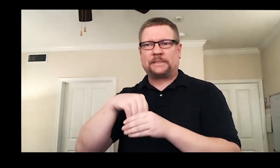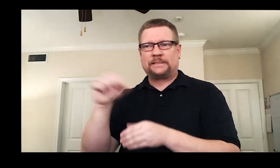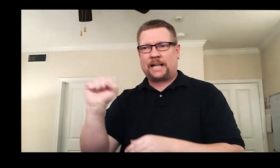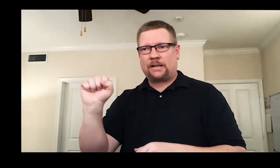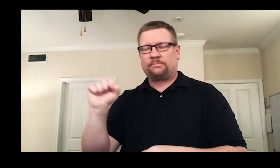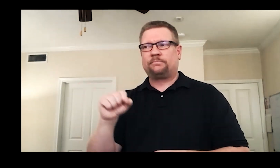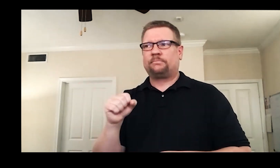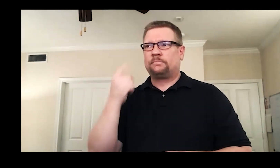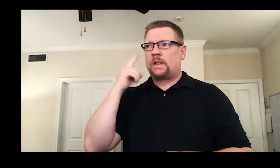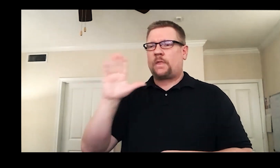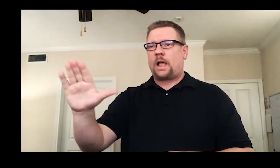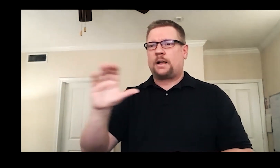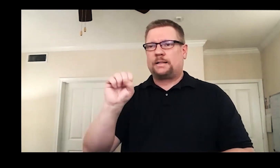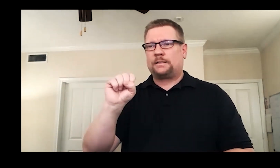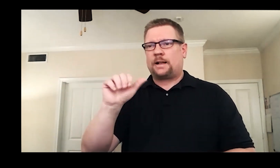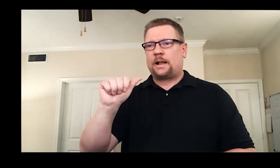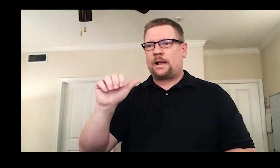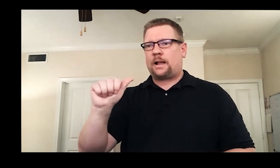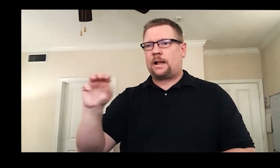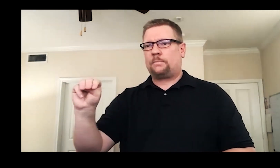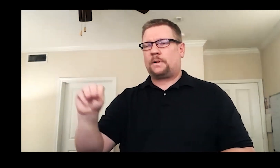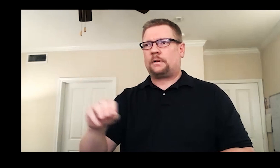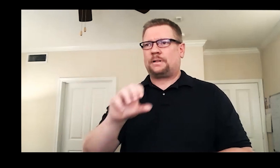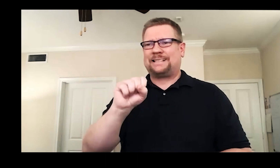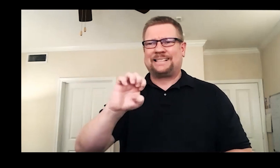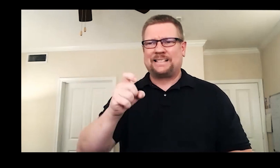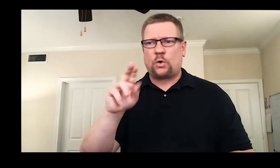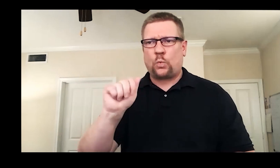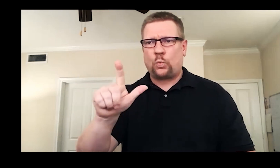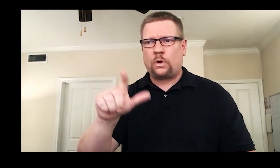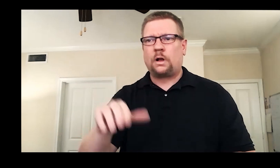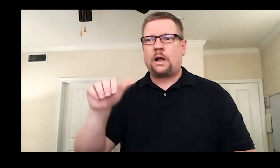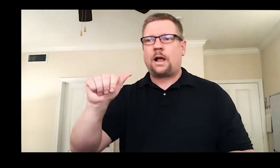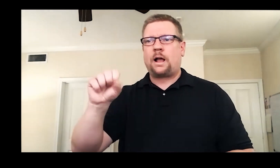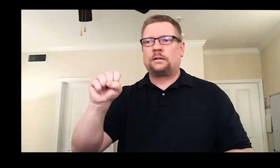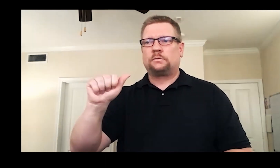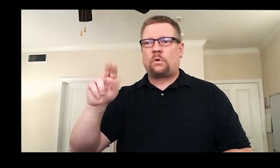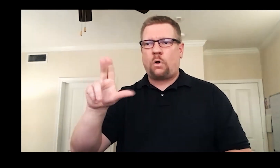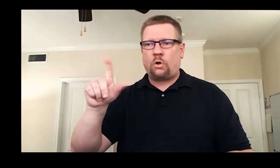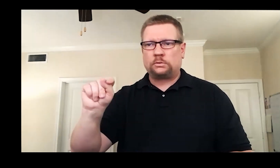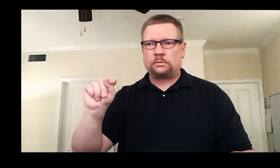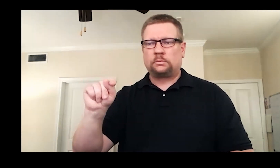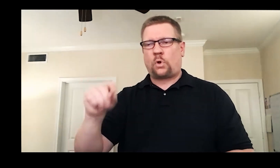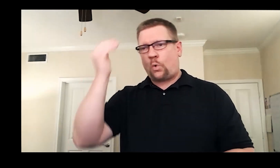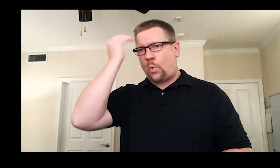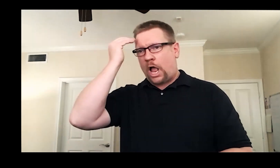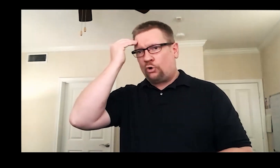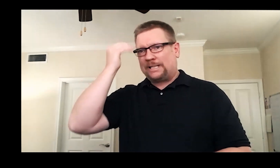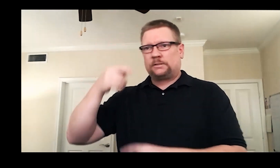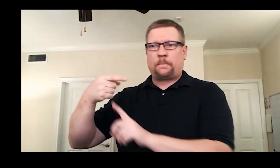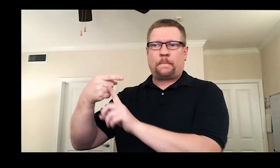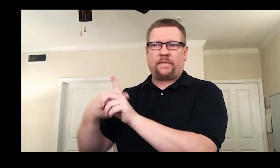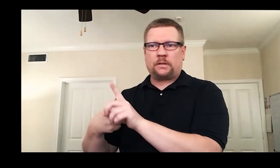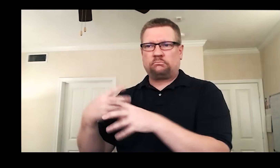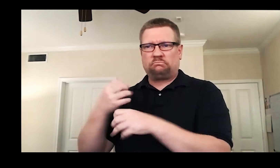in Seattle. I worked for their program called SAAM, Sexual Assault Awareness Month.